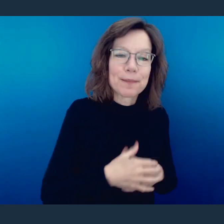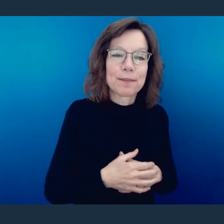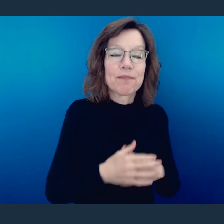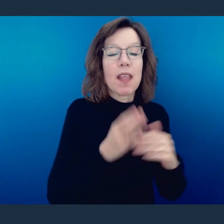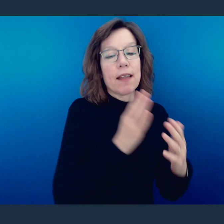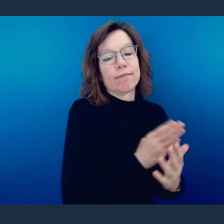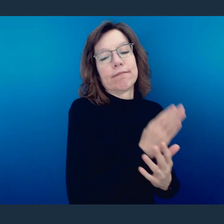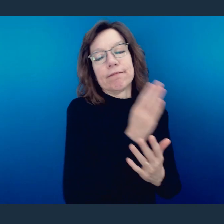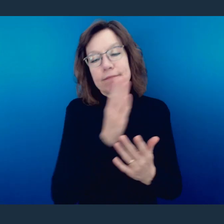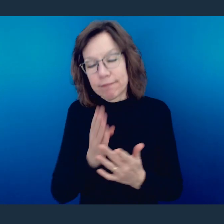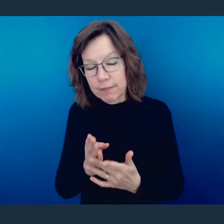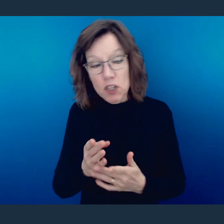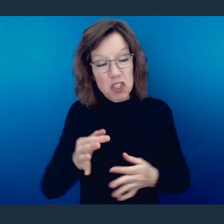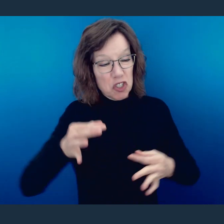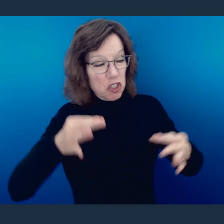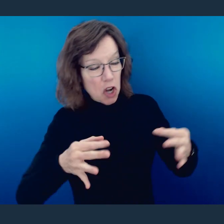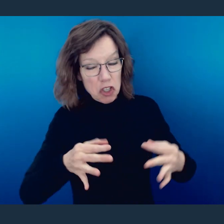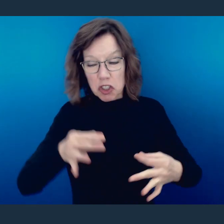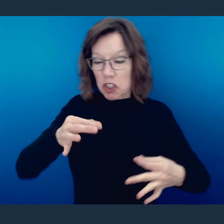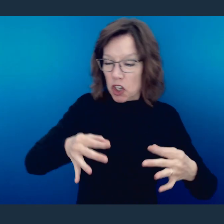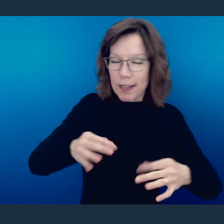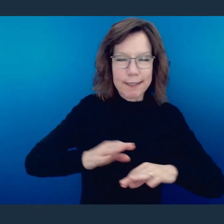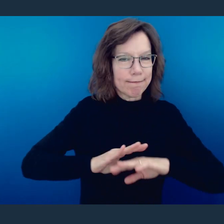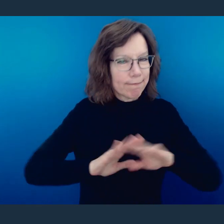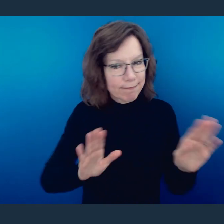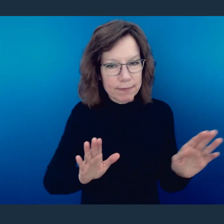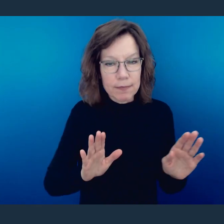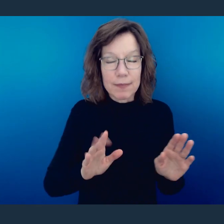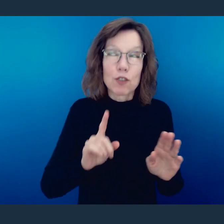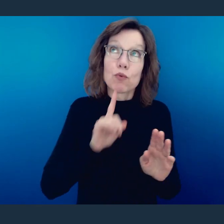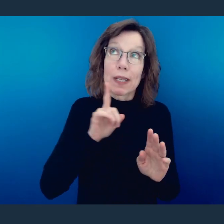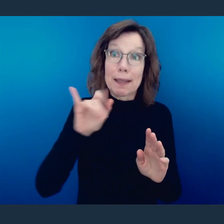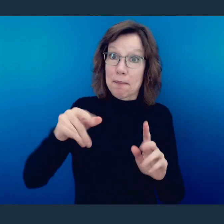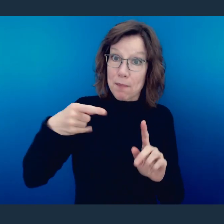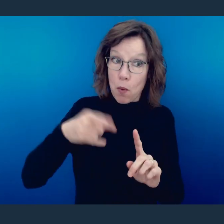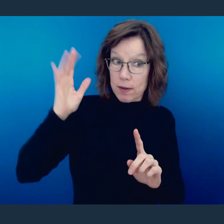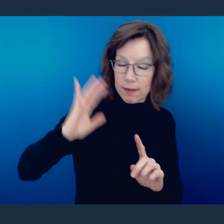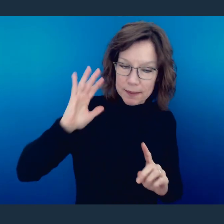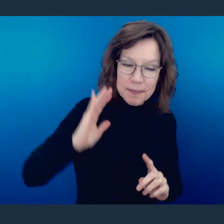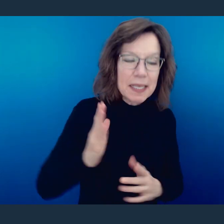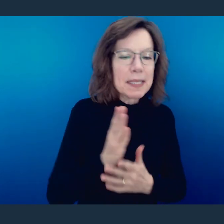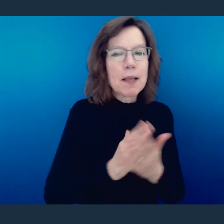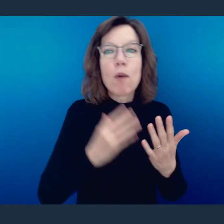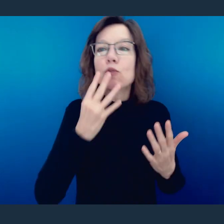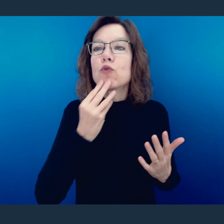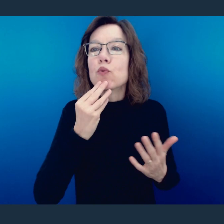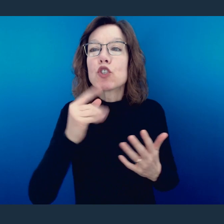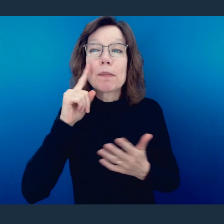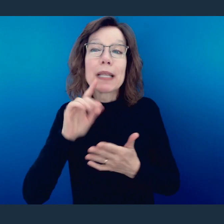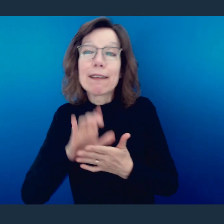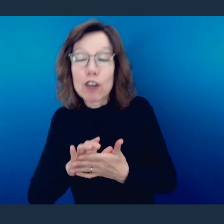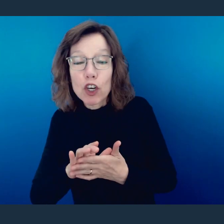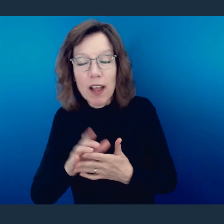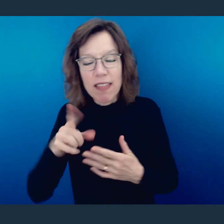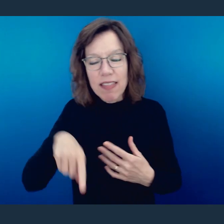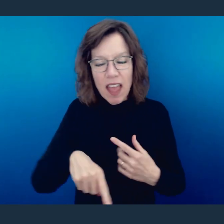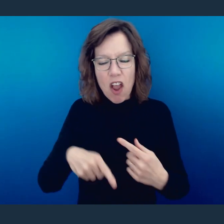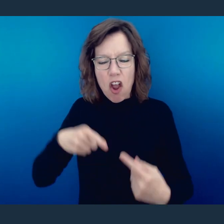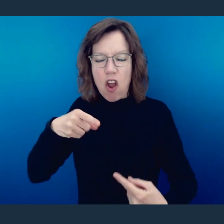He comes from that and he talks about the passing of judgment one to another, and in context, what he's talking about is, there are some amongst the Jewish believers who